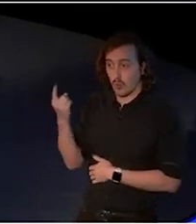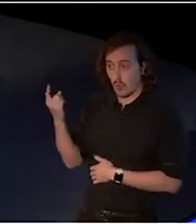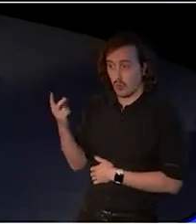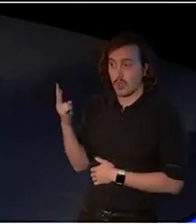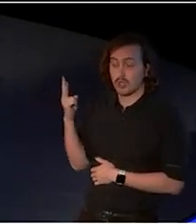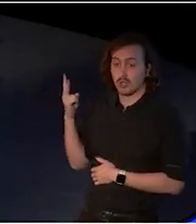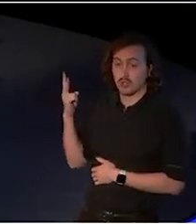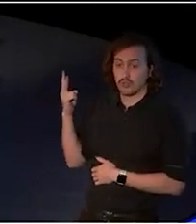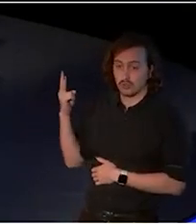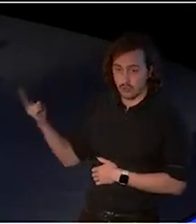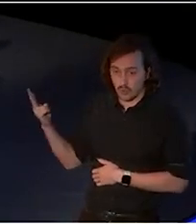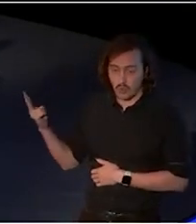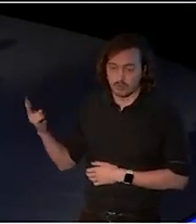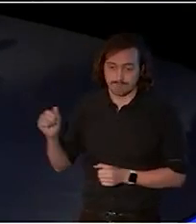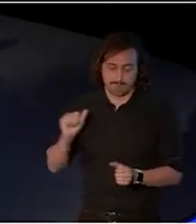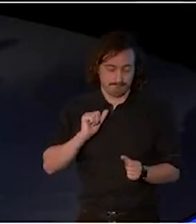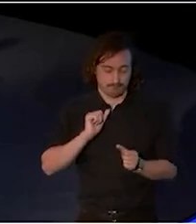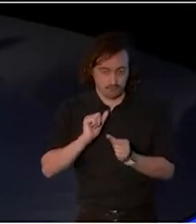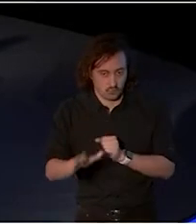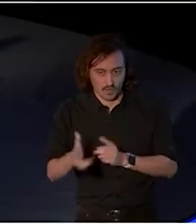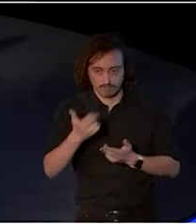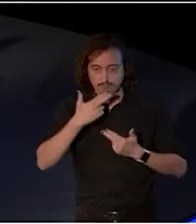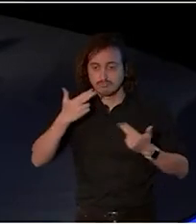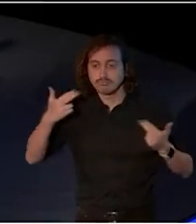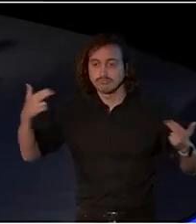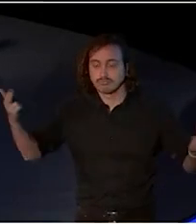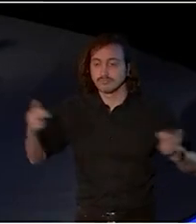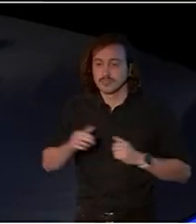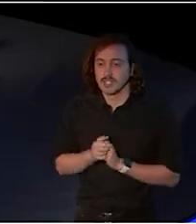songmen whose music pairs sharp,